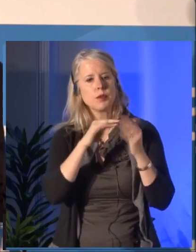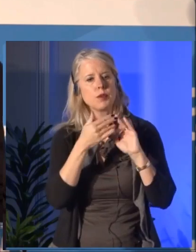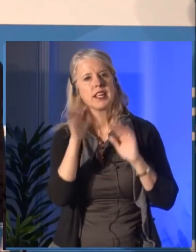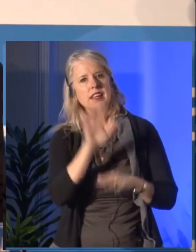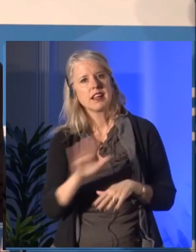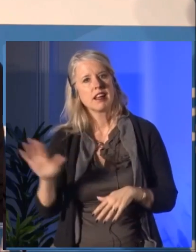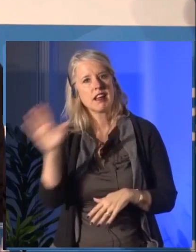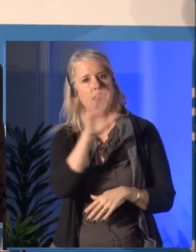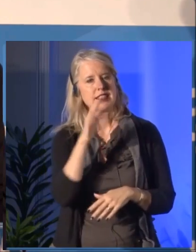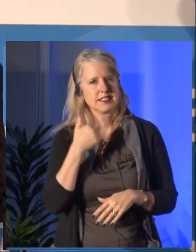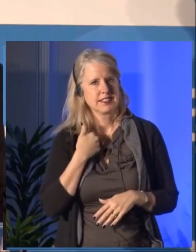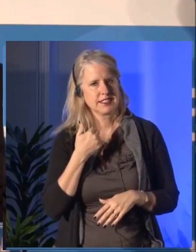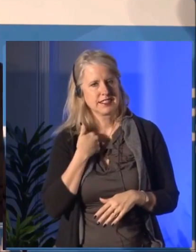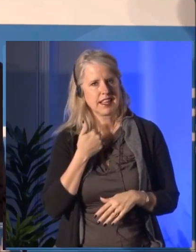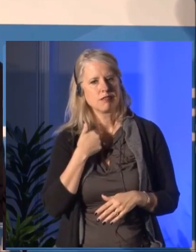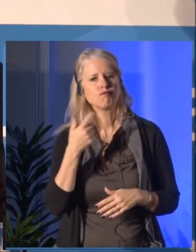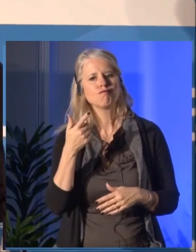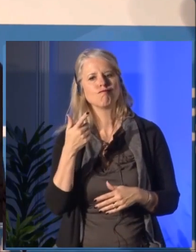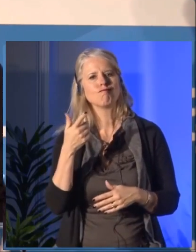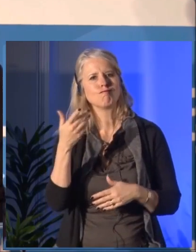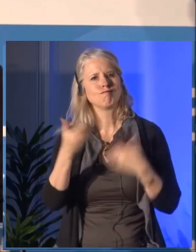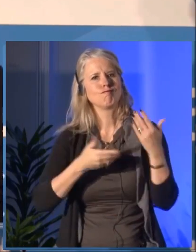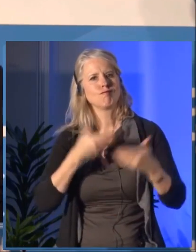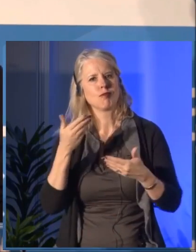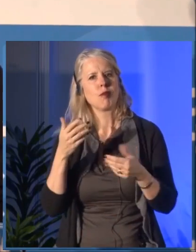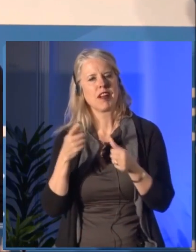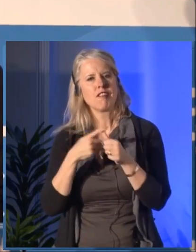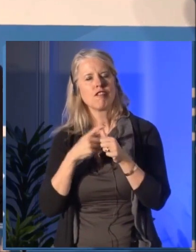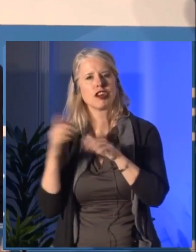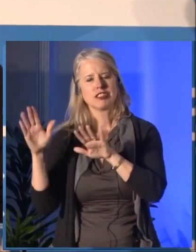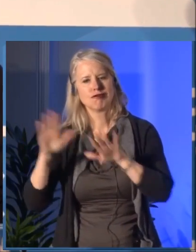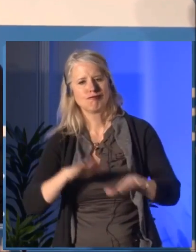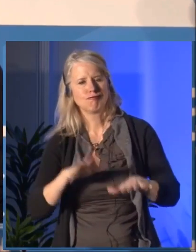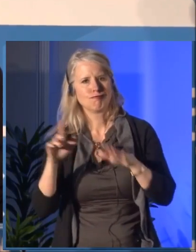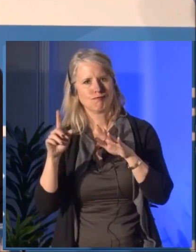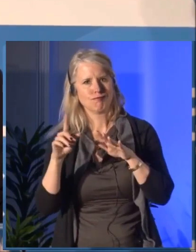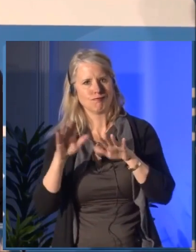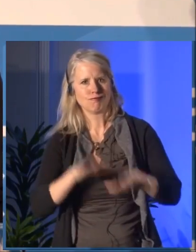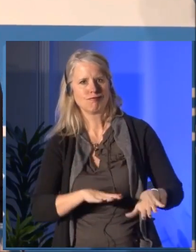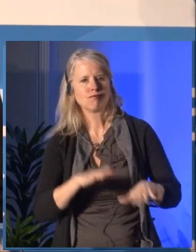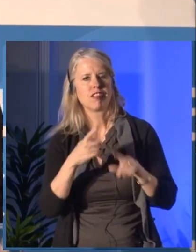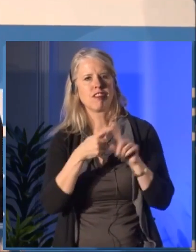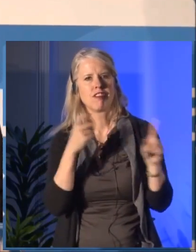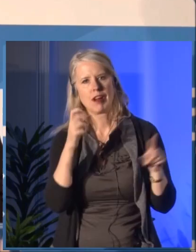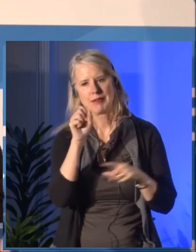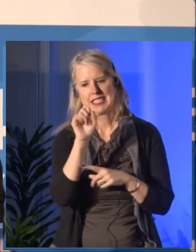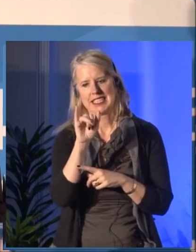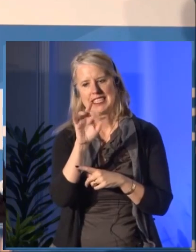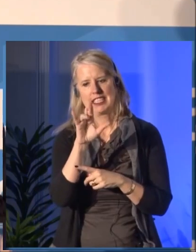to that the Council created with Sun Life Financial our Welcome to the Arts Initiative.